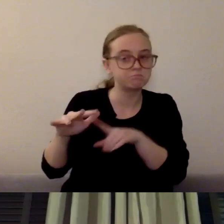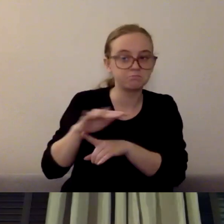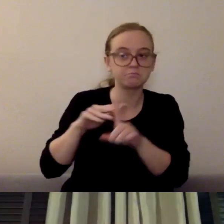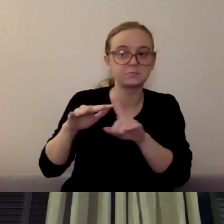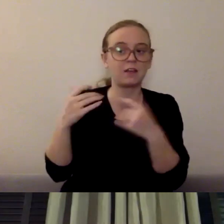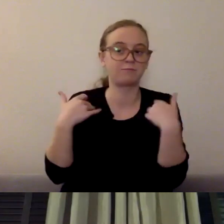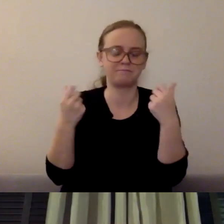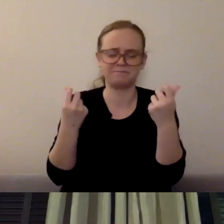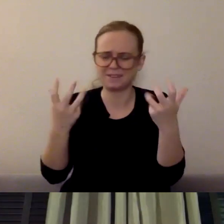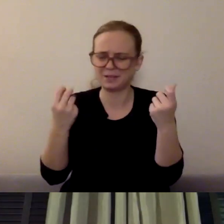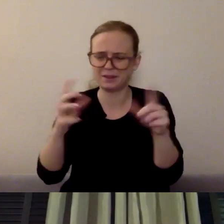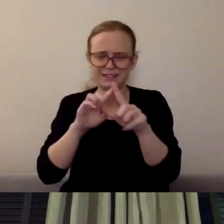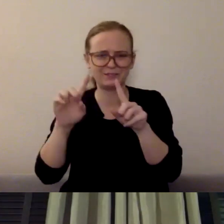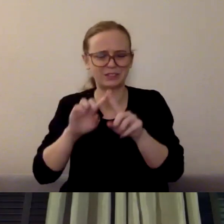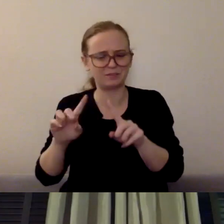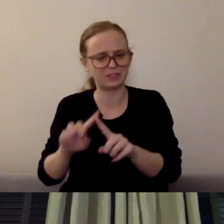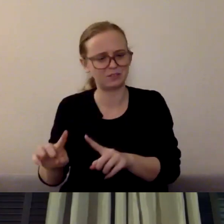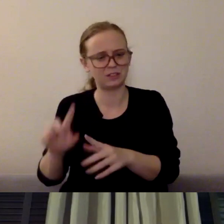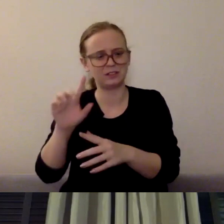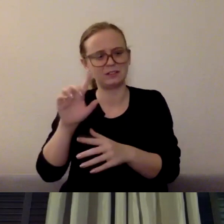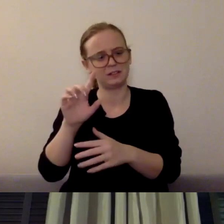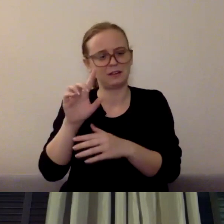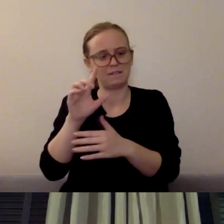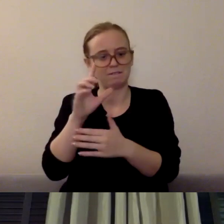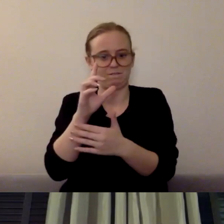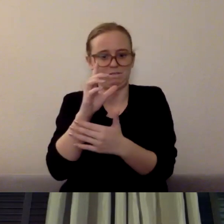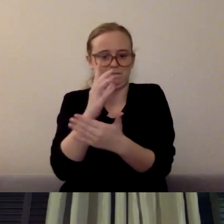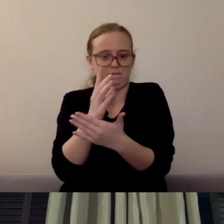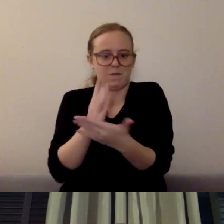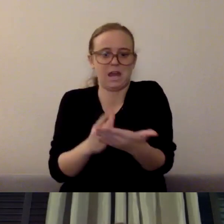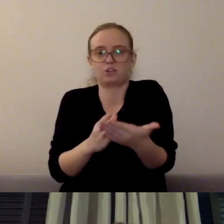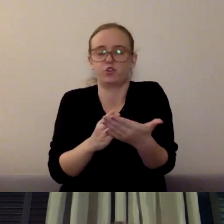that are impacted by a stressor of this scale.